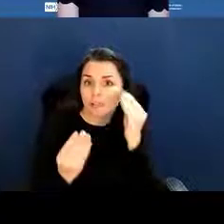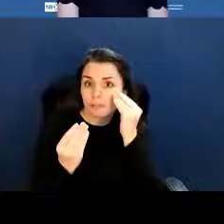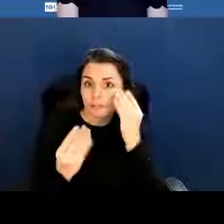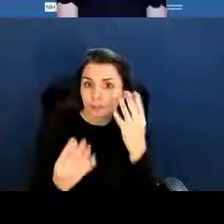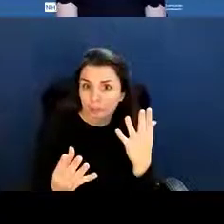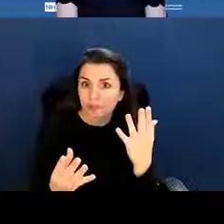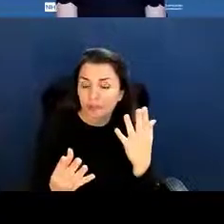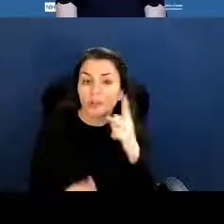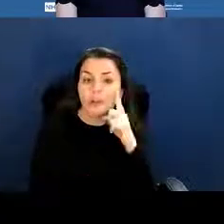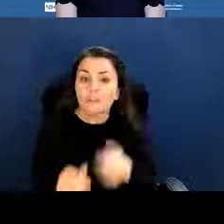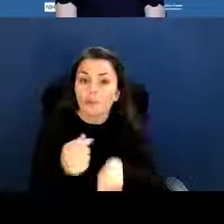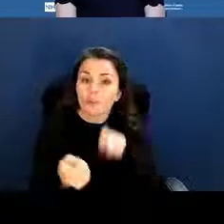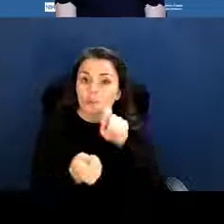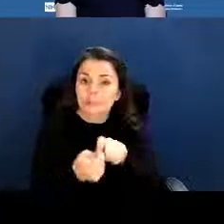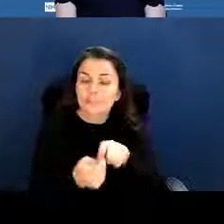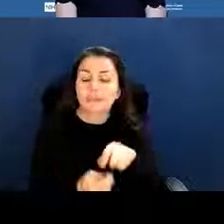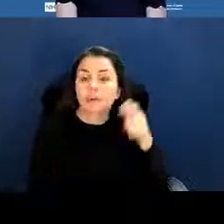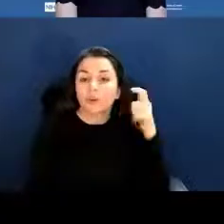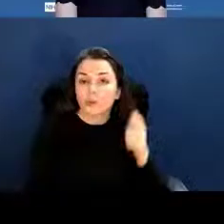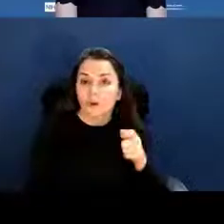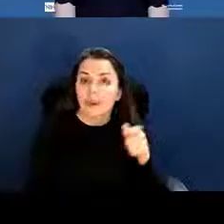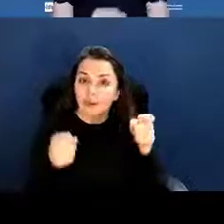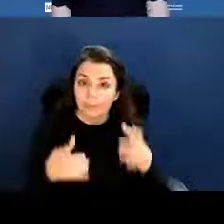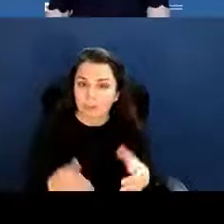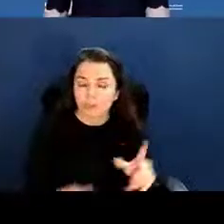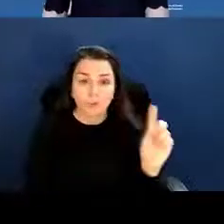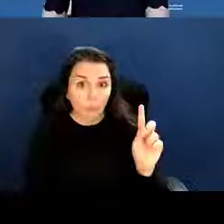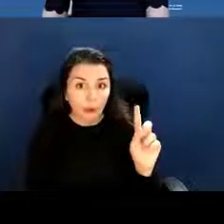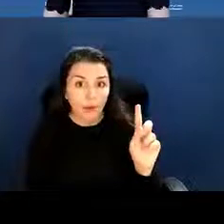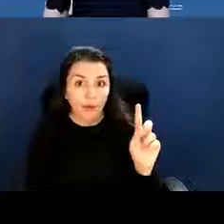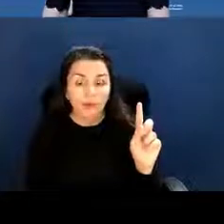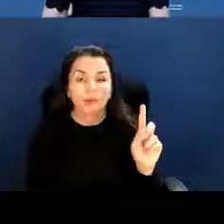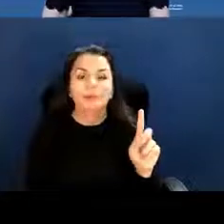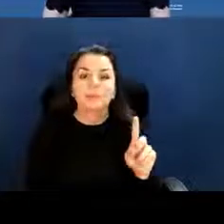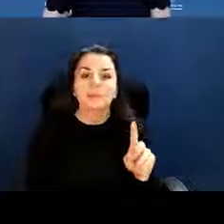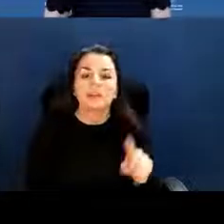for your grants manager? You can find it in the FOA.